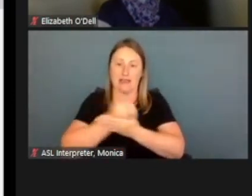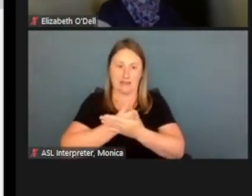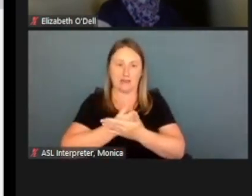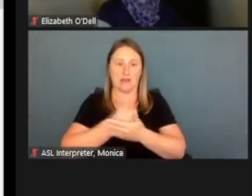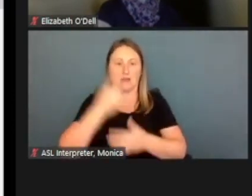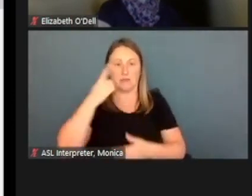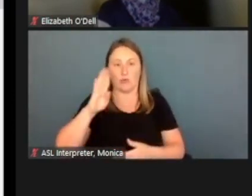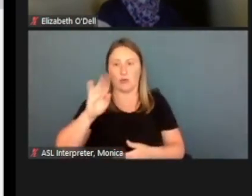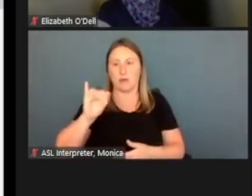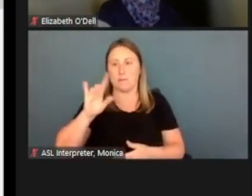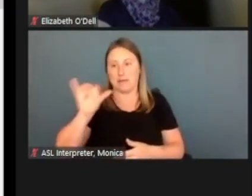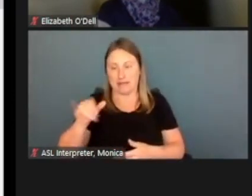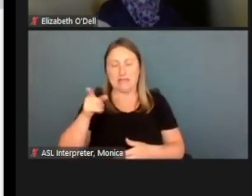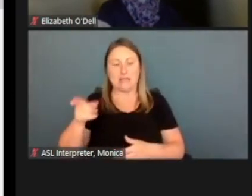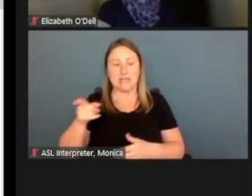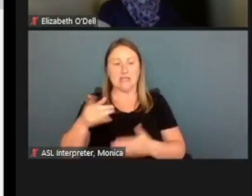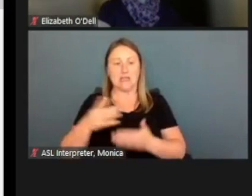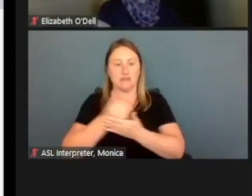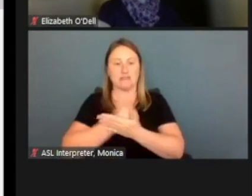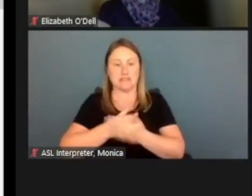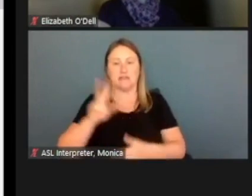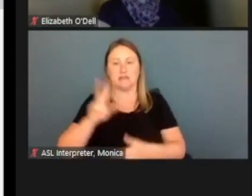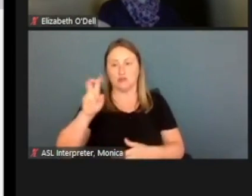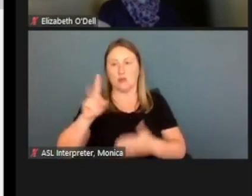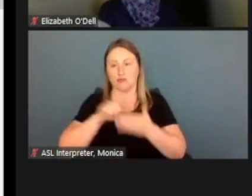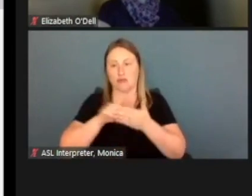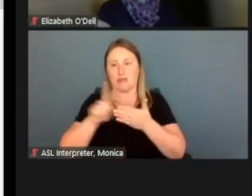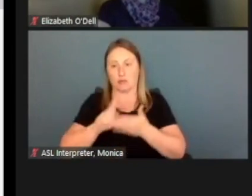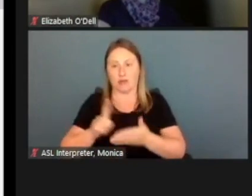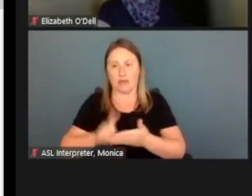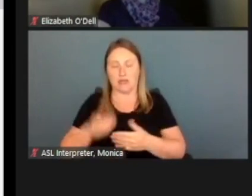that he receives $200 weekly at his job, residency.